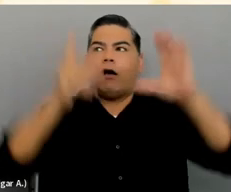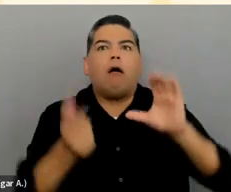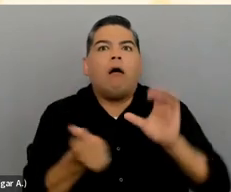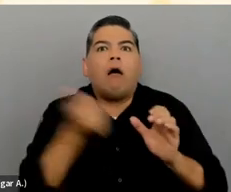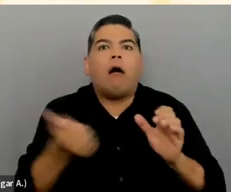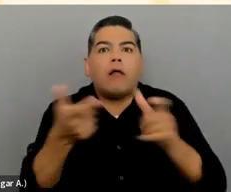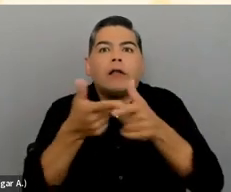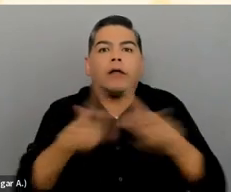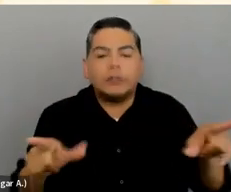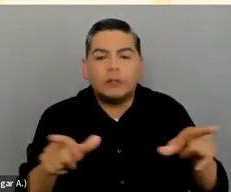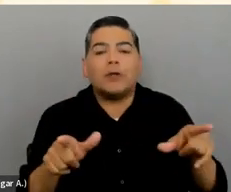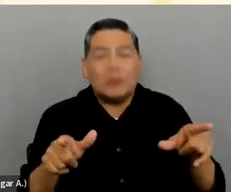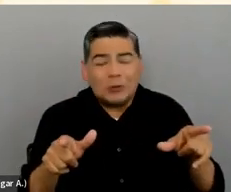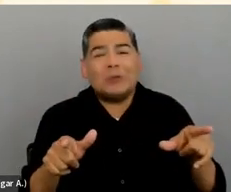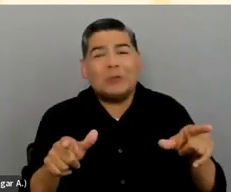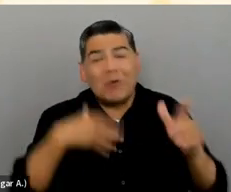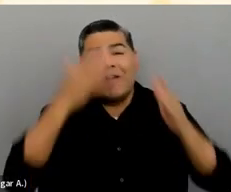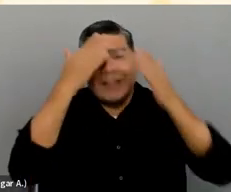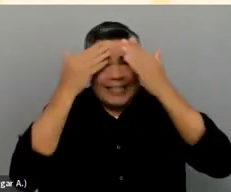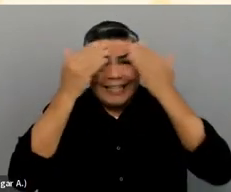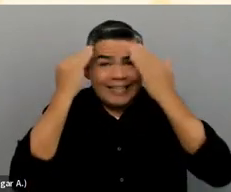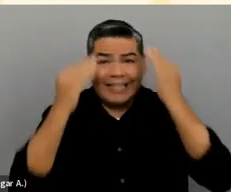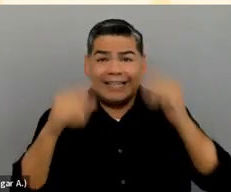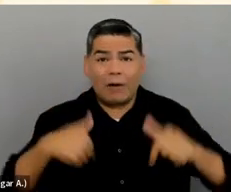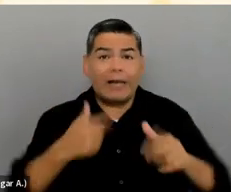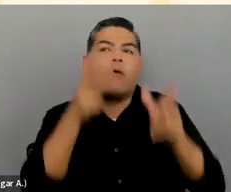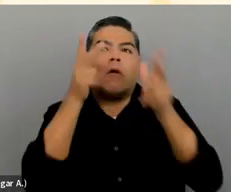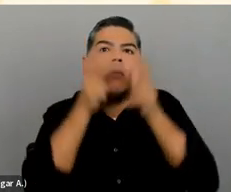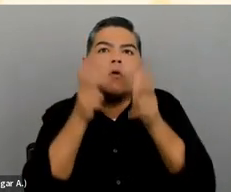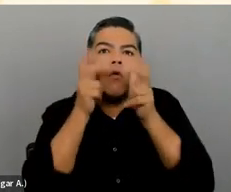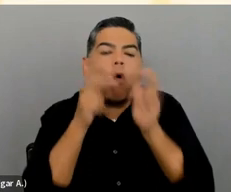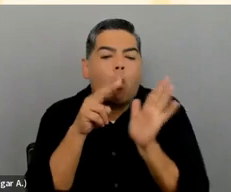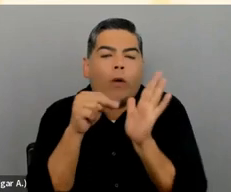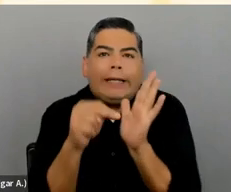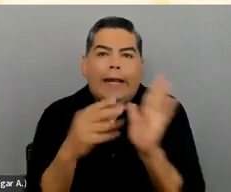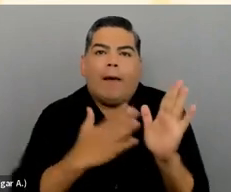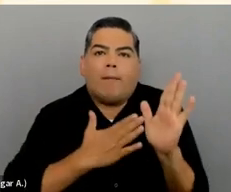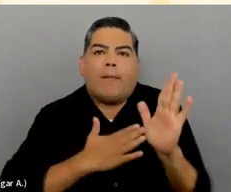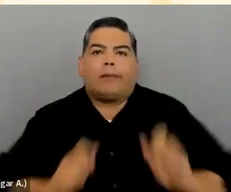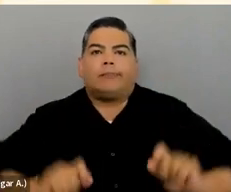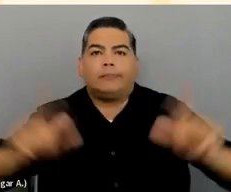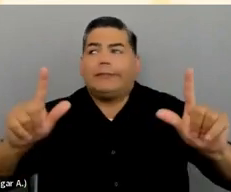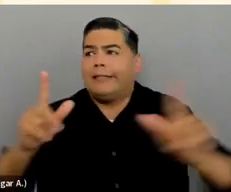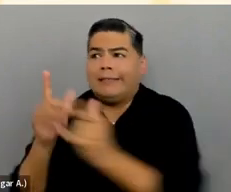that we forget that not everybody that's listening to us or reading our content speaks the same language as us,